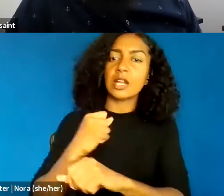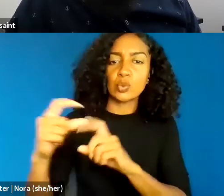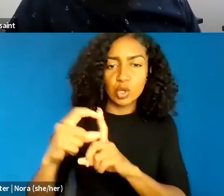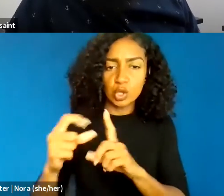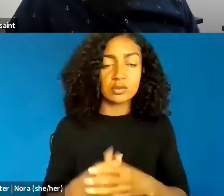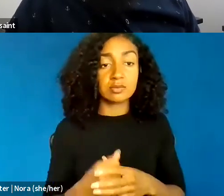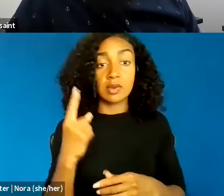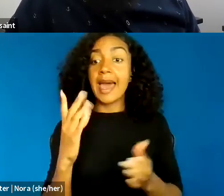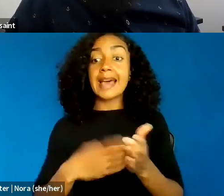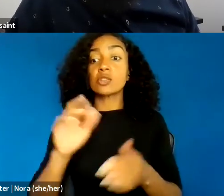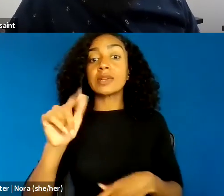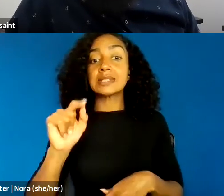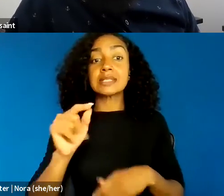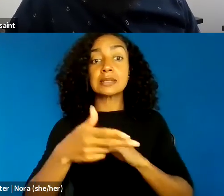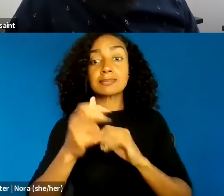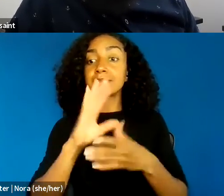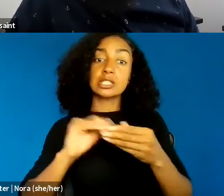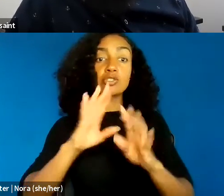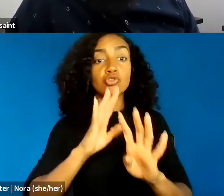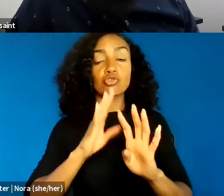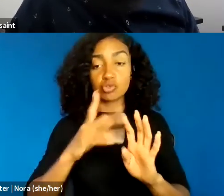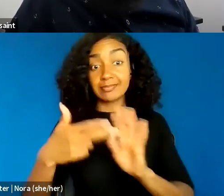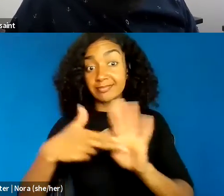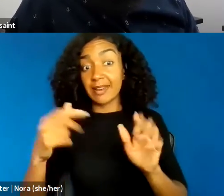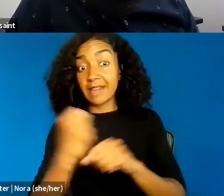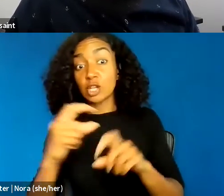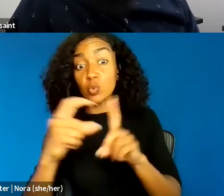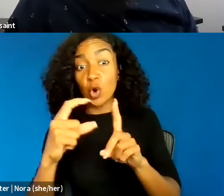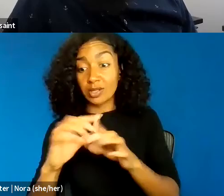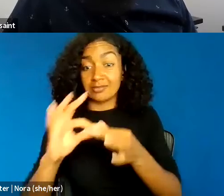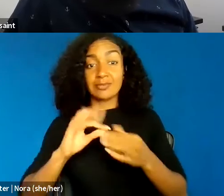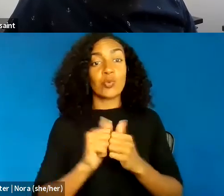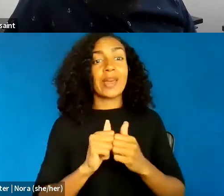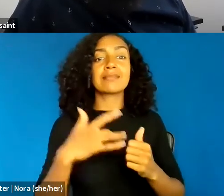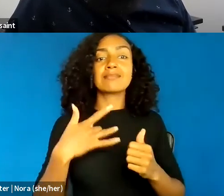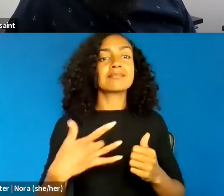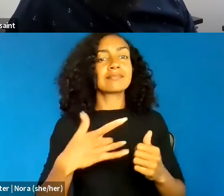arises from the criminalization of disobedience to police orders. Not only do citizens struggle